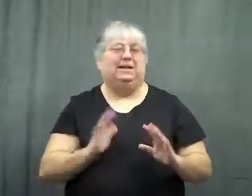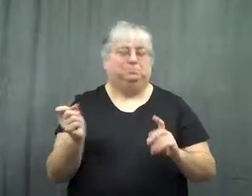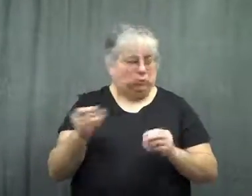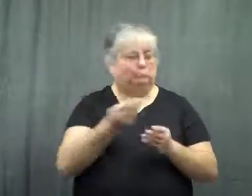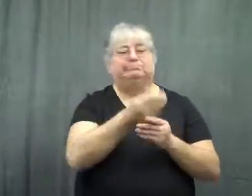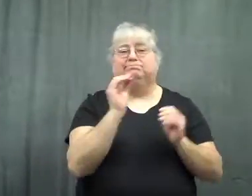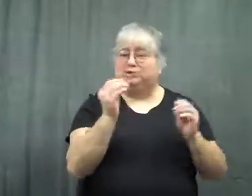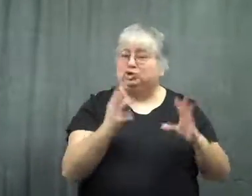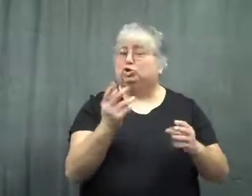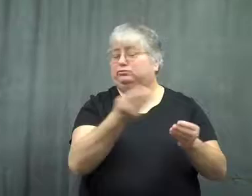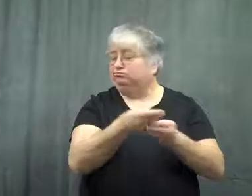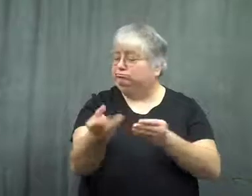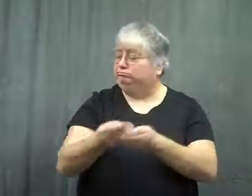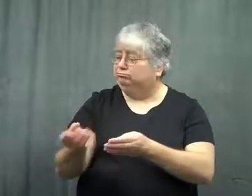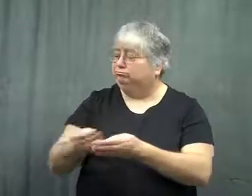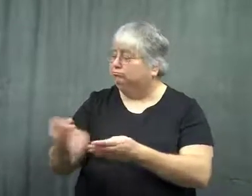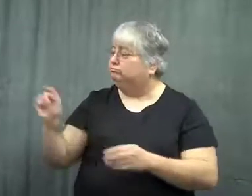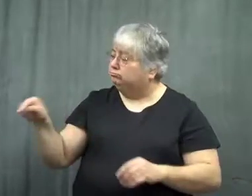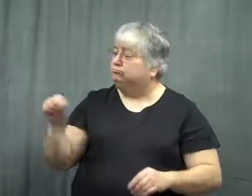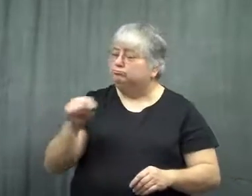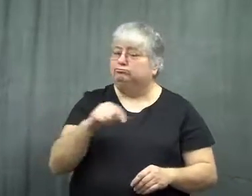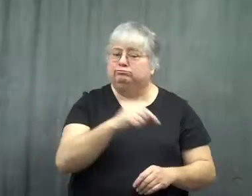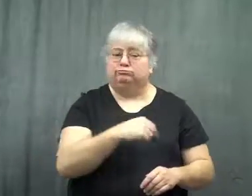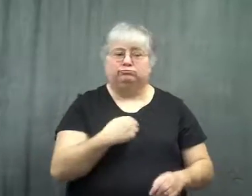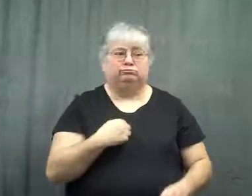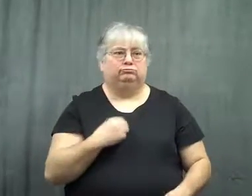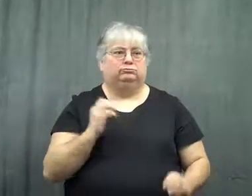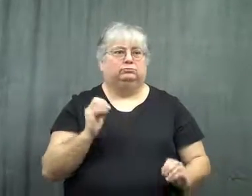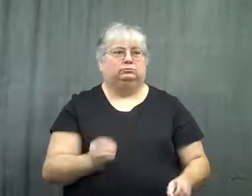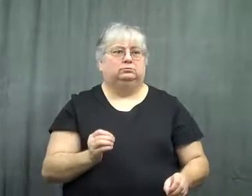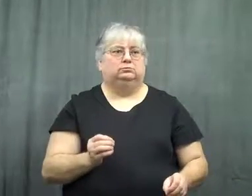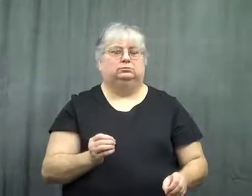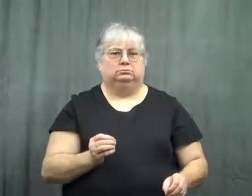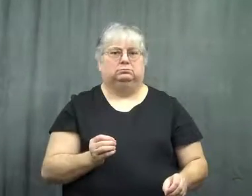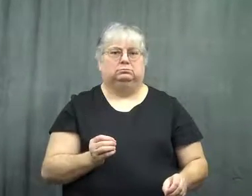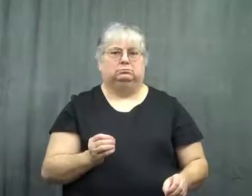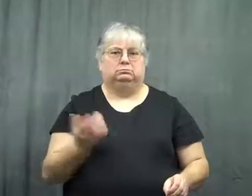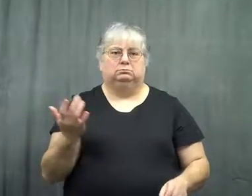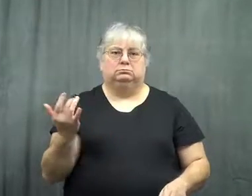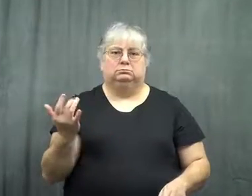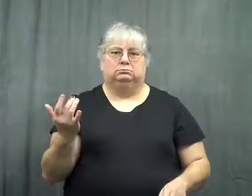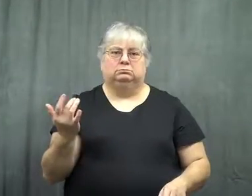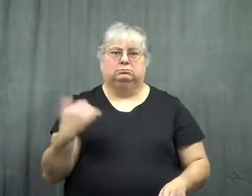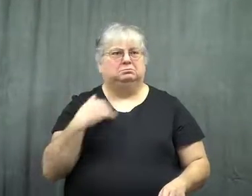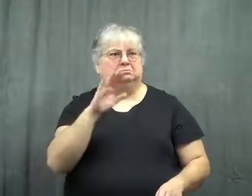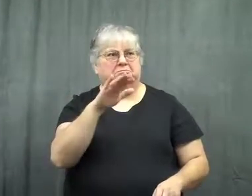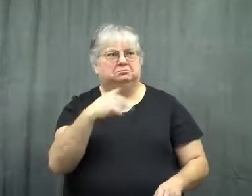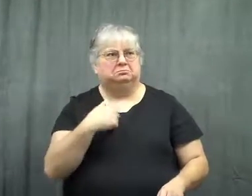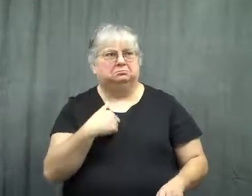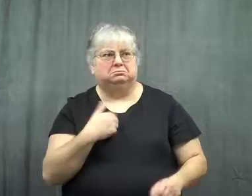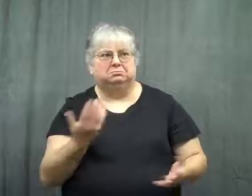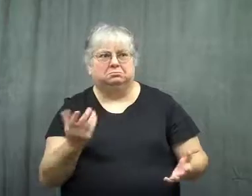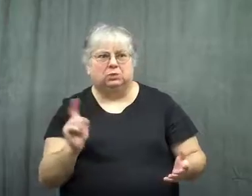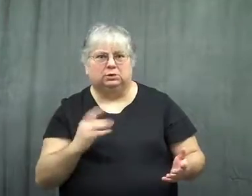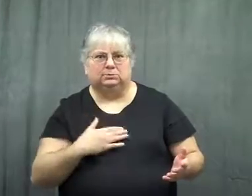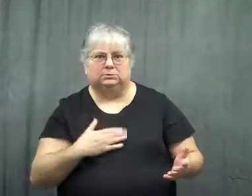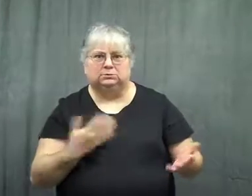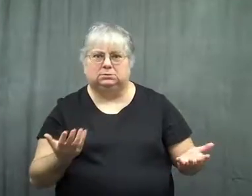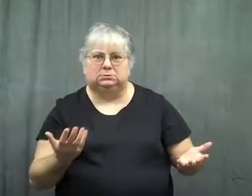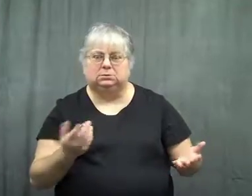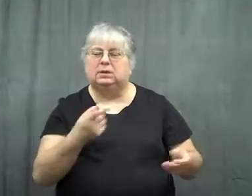The teacher handed them out, but I didn't get one. I asked where mine was.